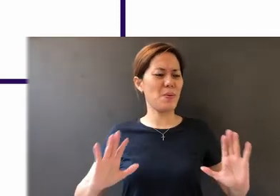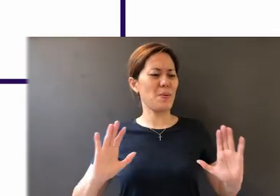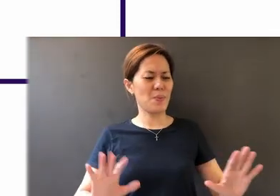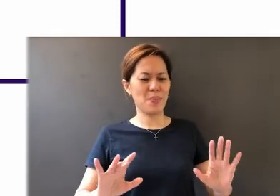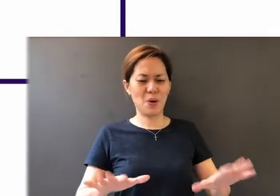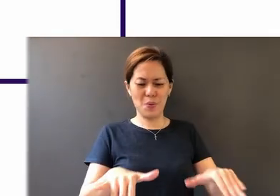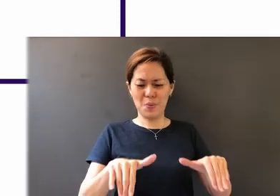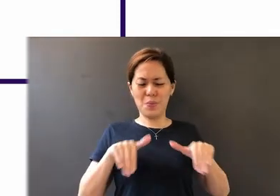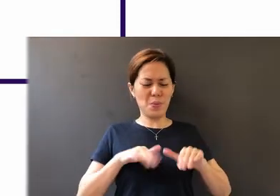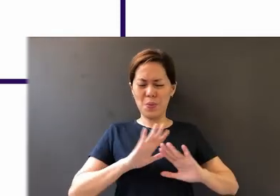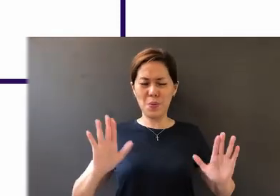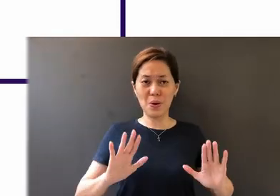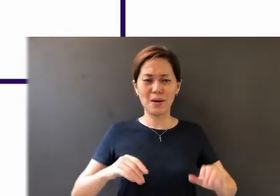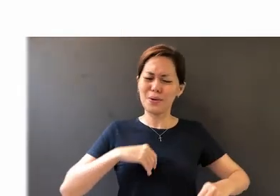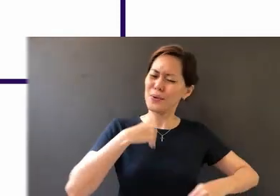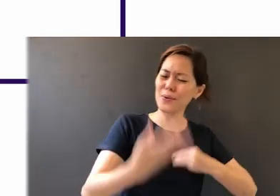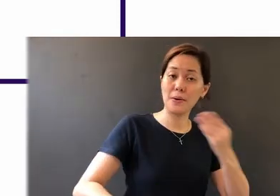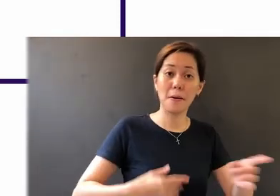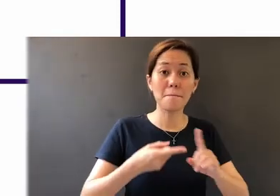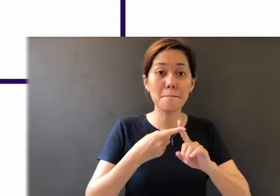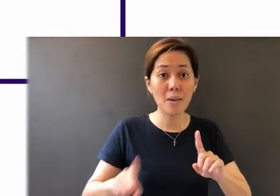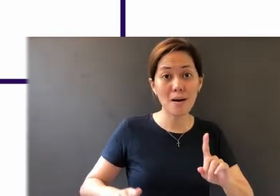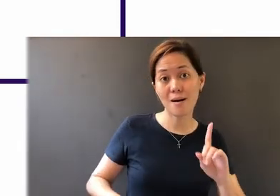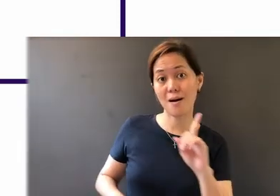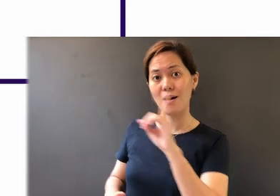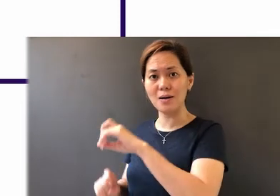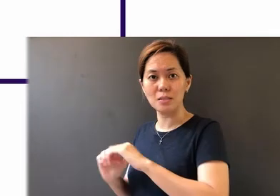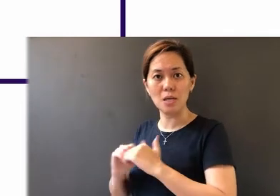But let him ask in faith, with no